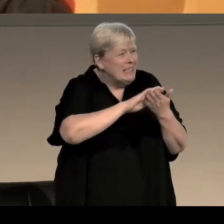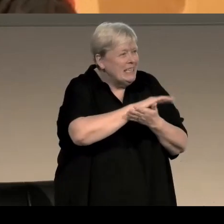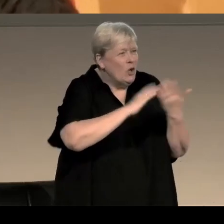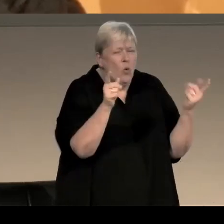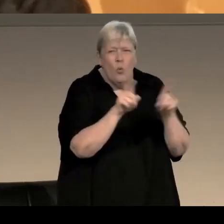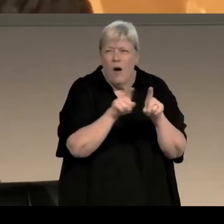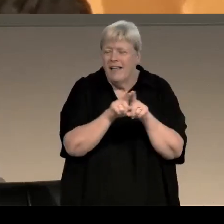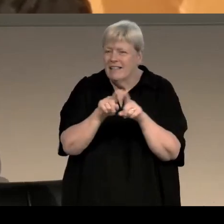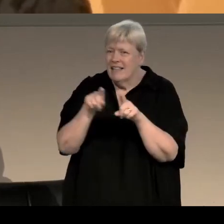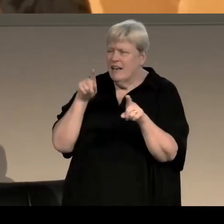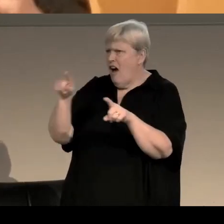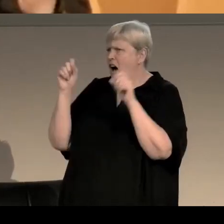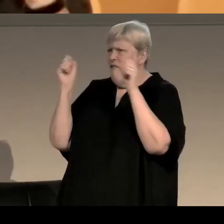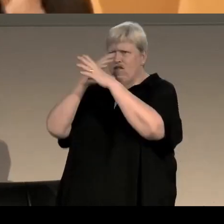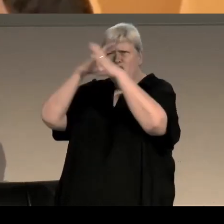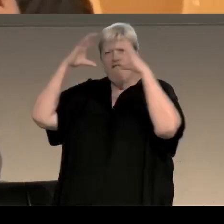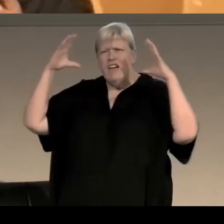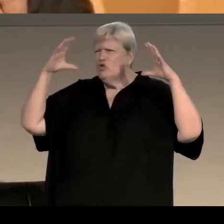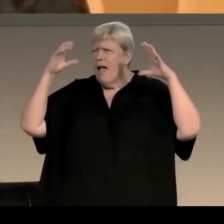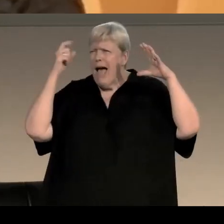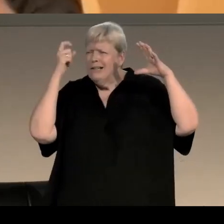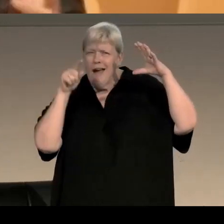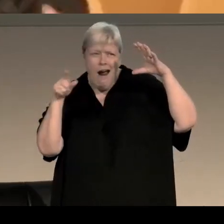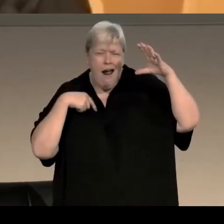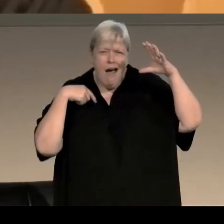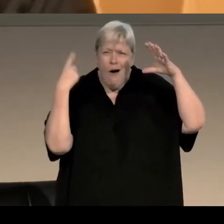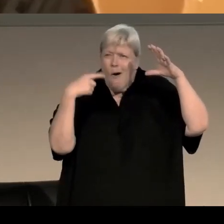this is great because you've got such a visual idea of it and I can just plunder that when I'm